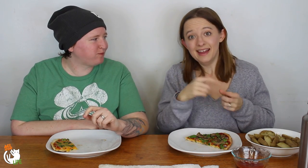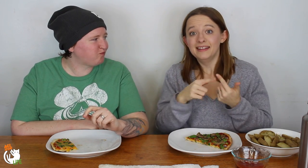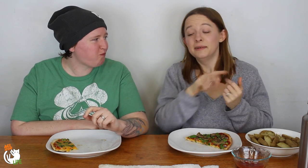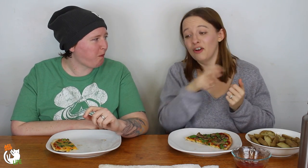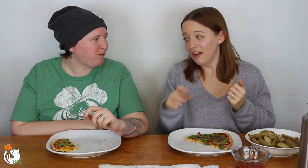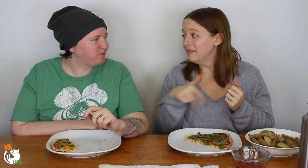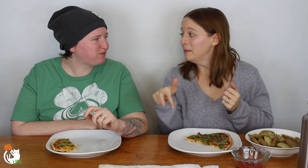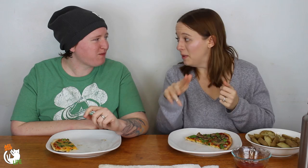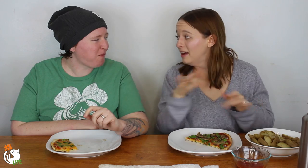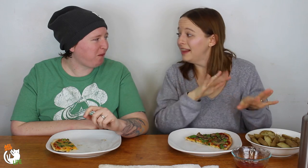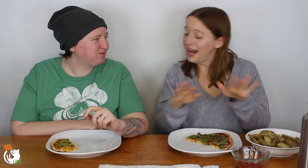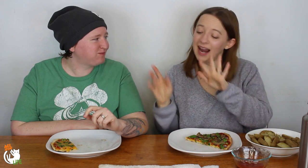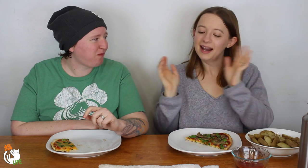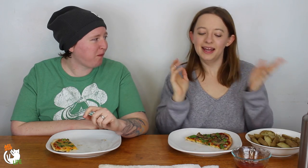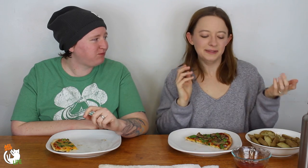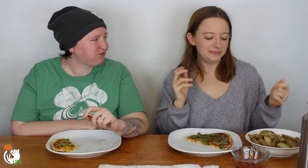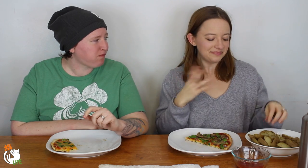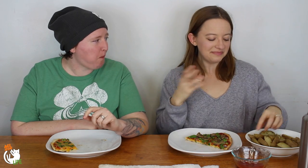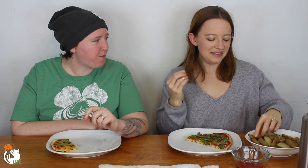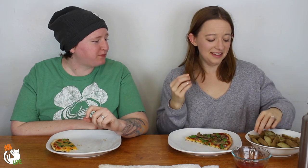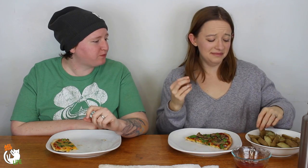So, anyways we got on that and then we got off. Walked around, blah, blah, blah.